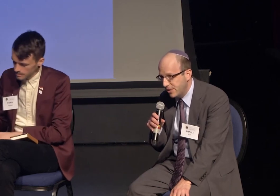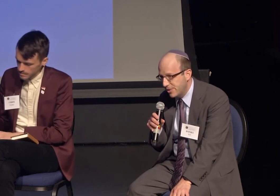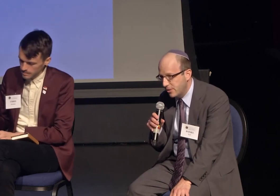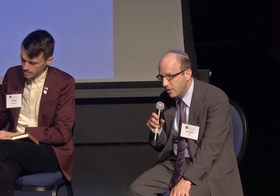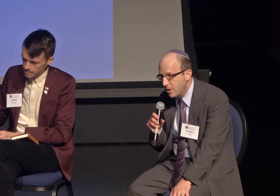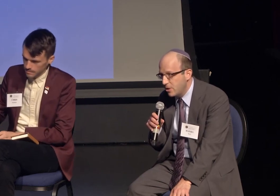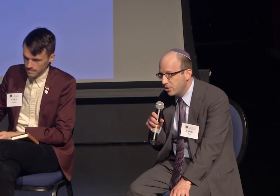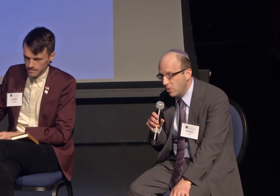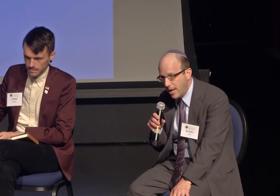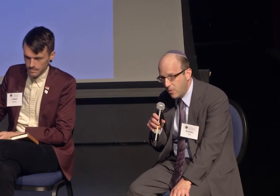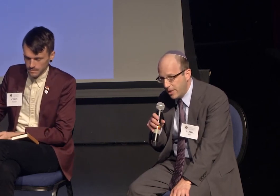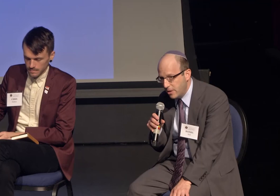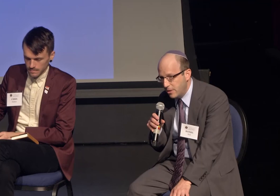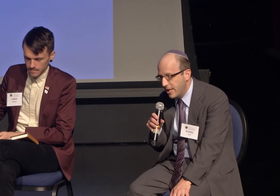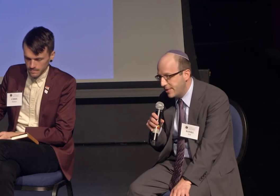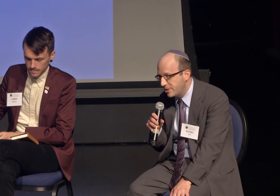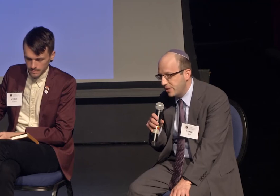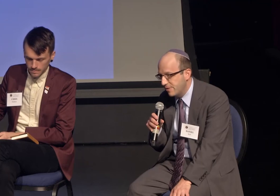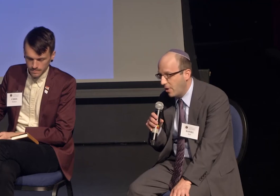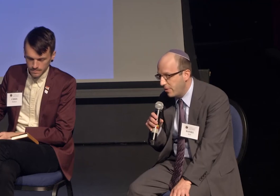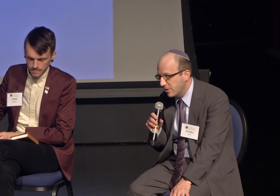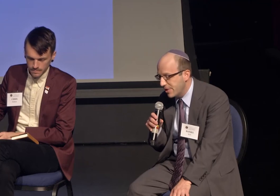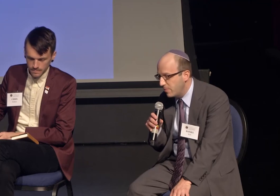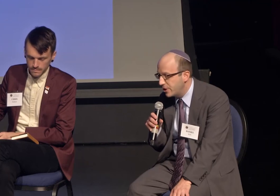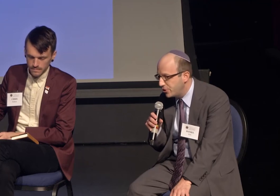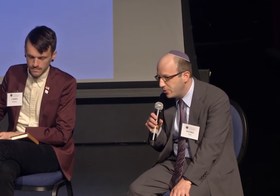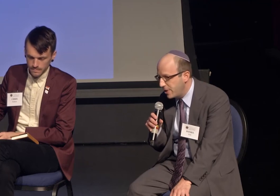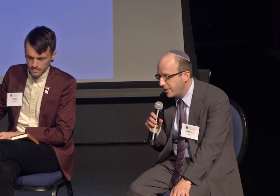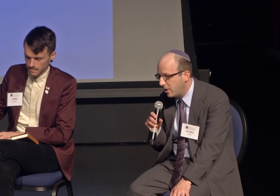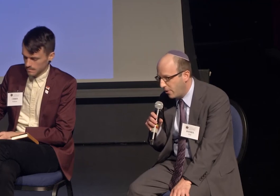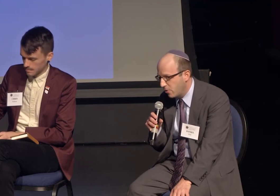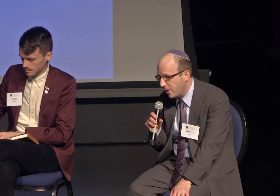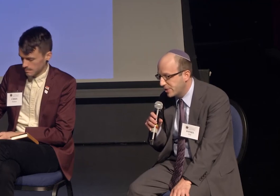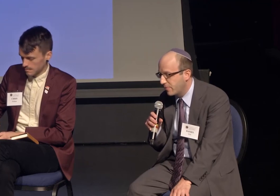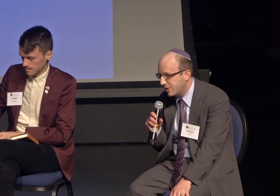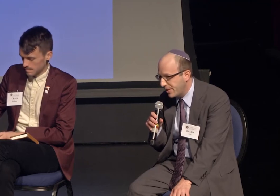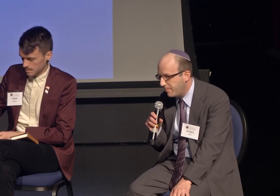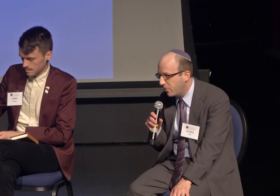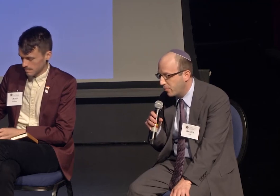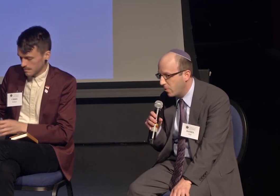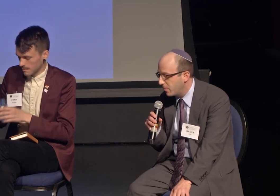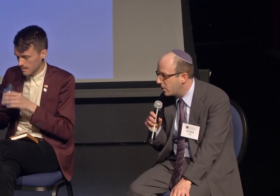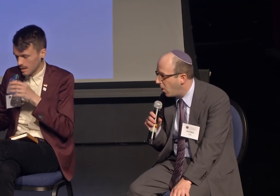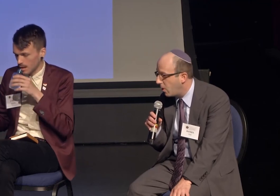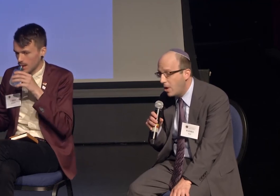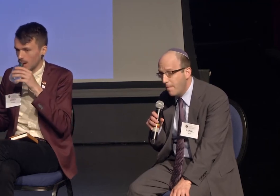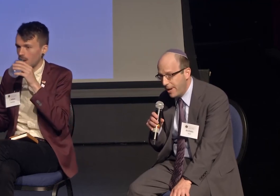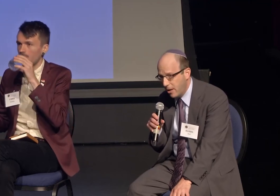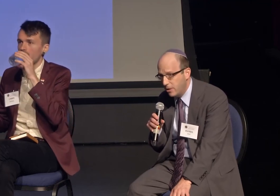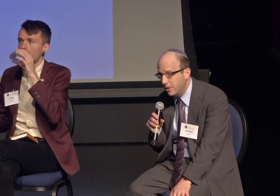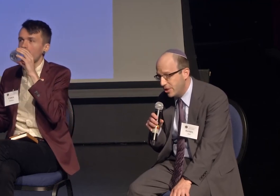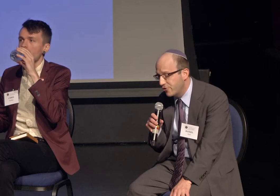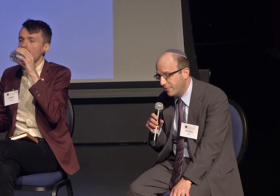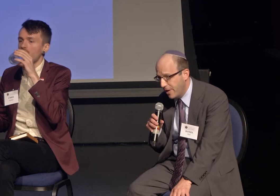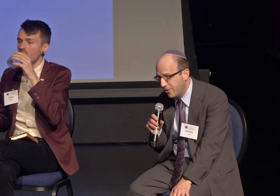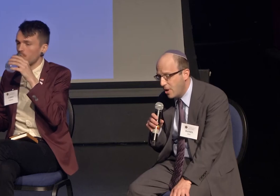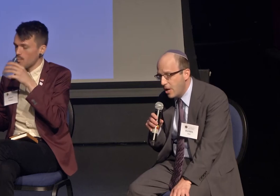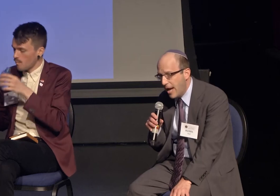to allow in the identities of others? And we can do that in other ways, for example, through what we call parallel intrafaith.